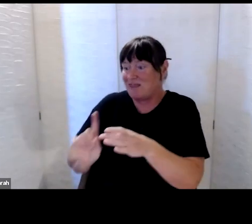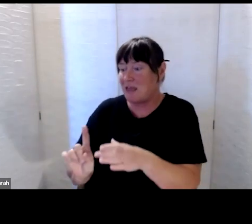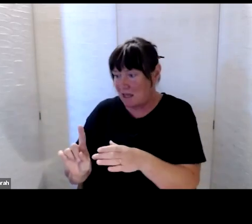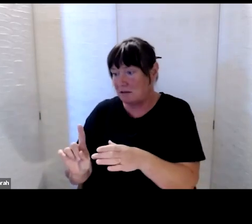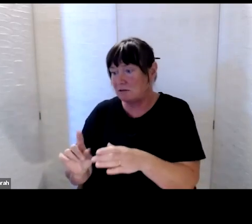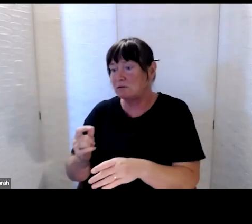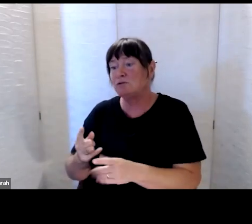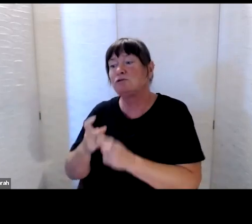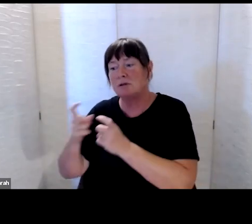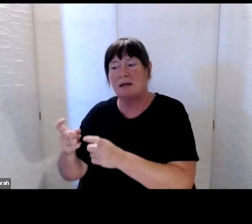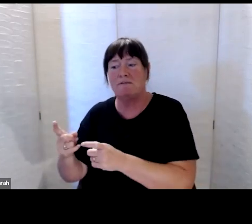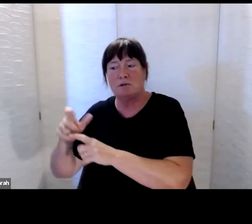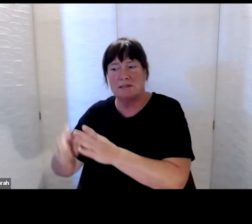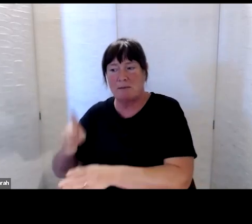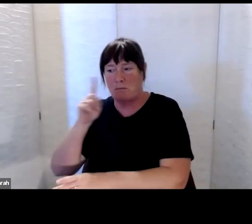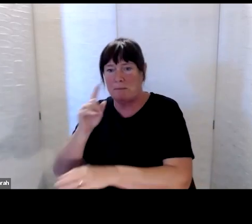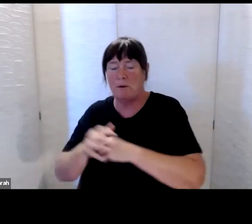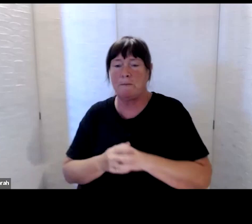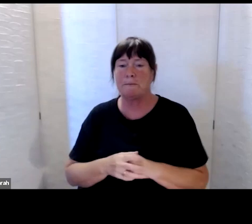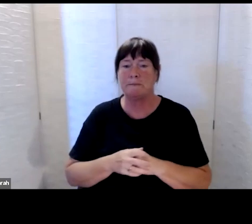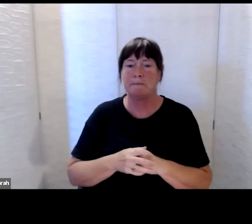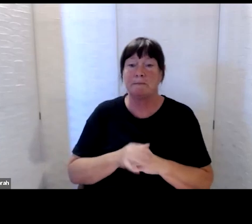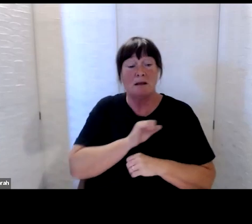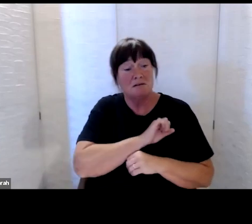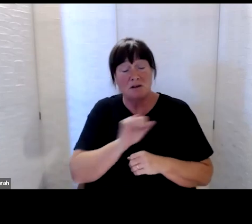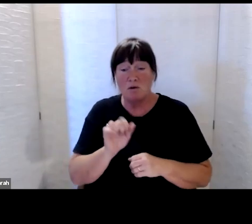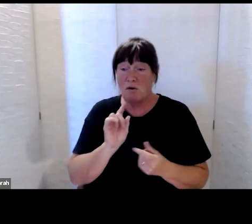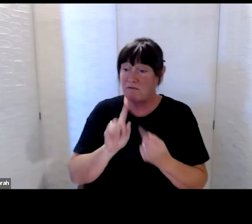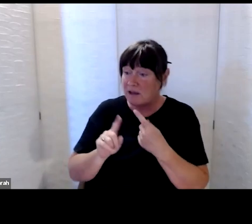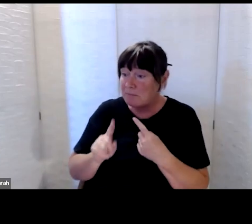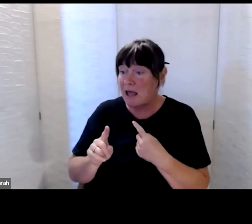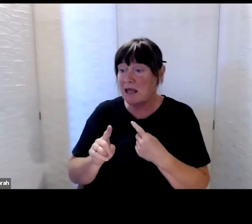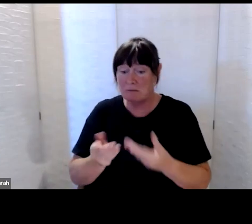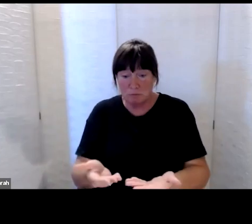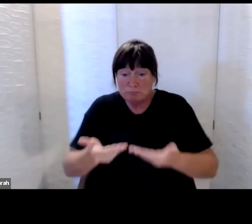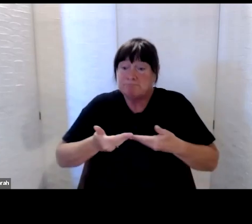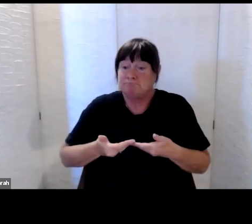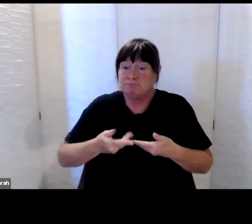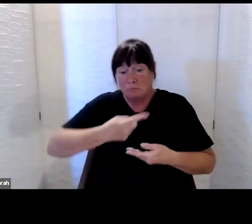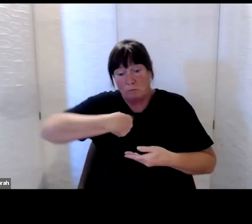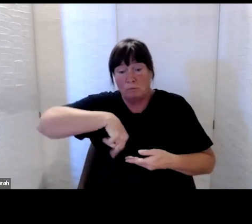So we’ll take your insights tonight to inform both how we’re responding right now,